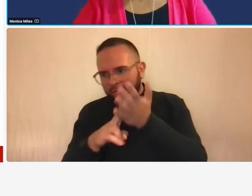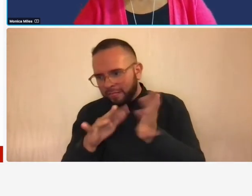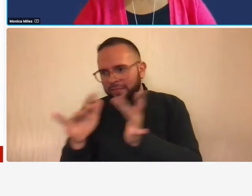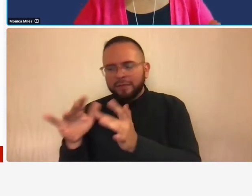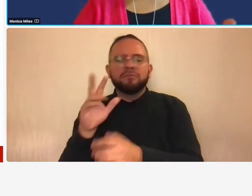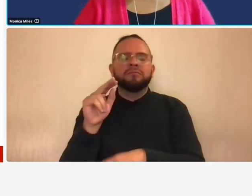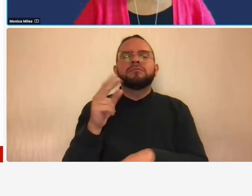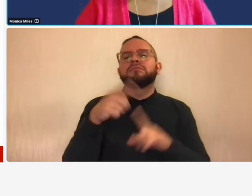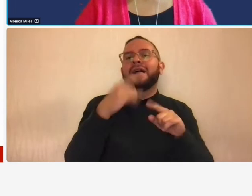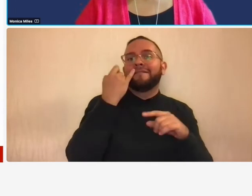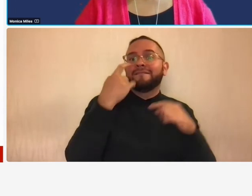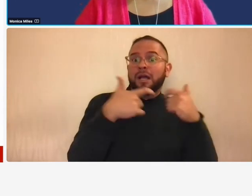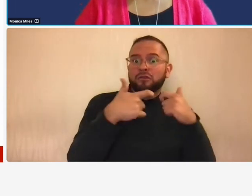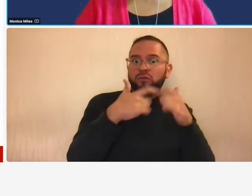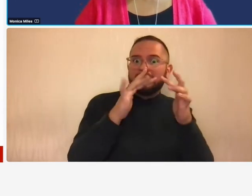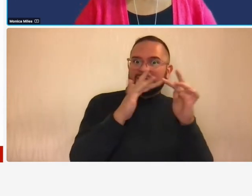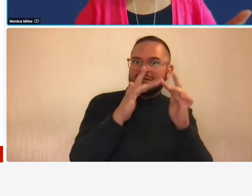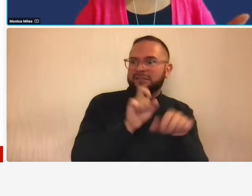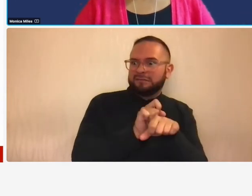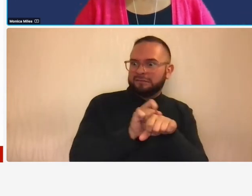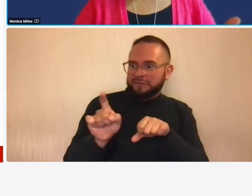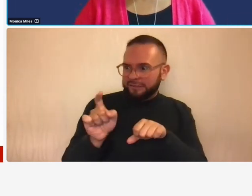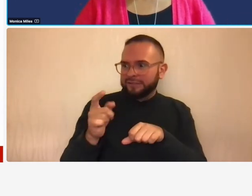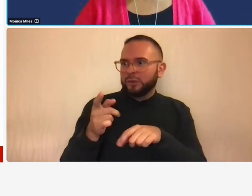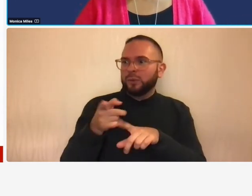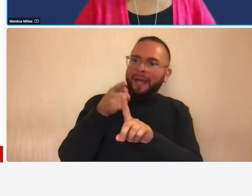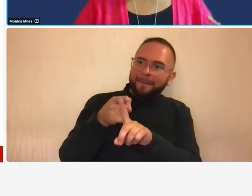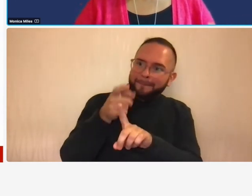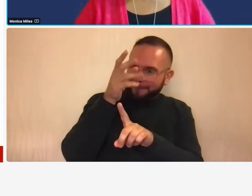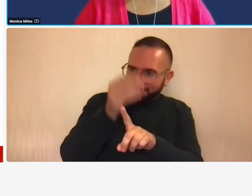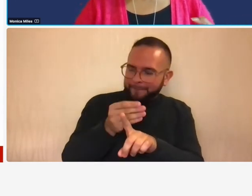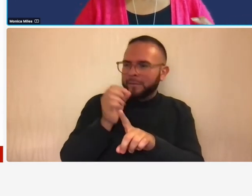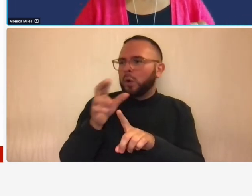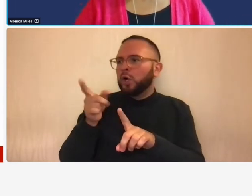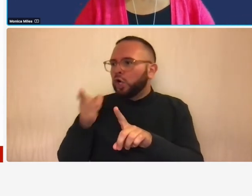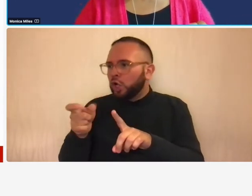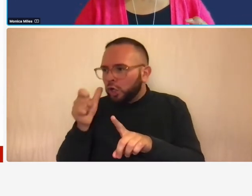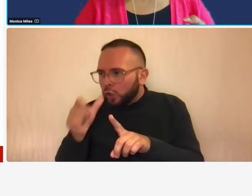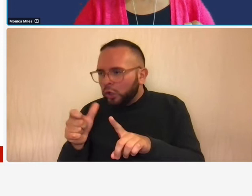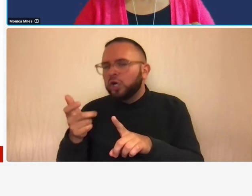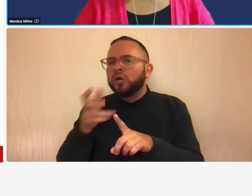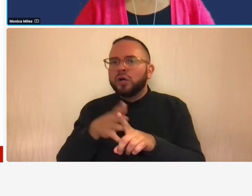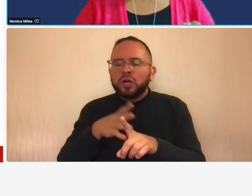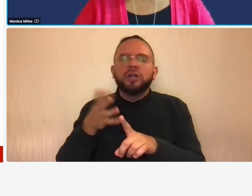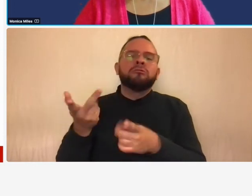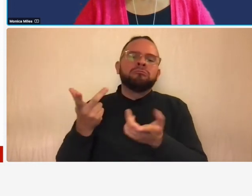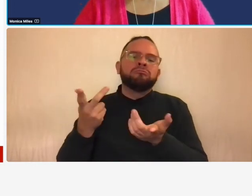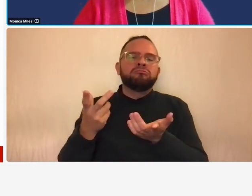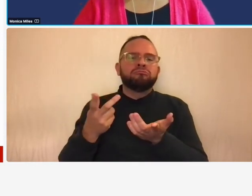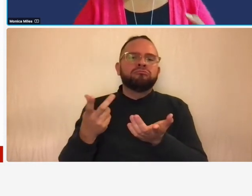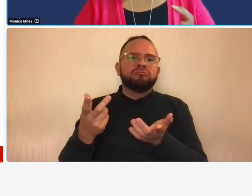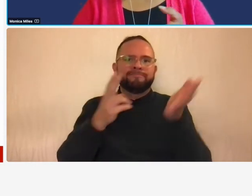to him after the um or her after the timesheet is entered and signed off by the um employee then